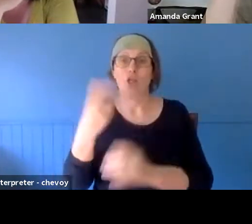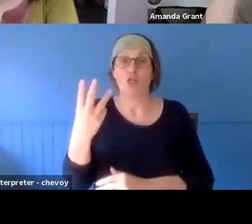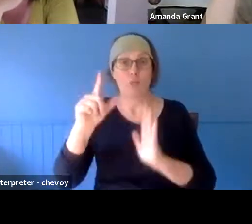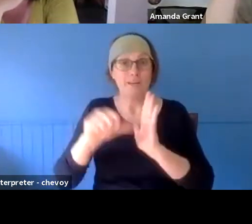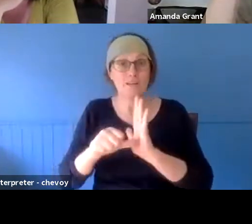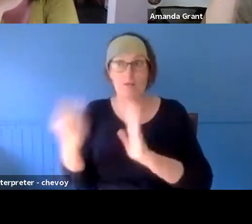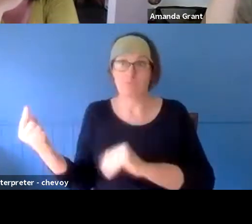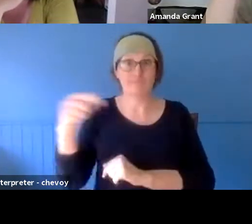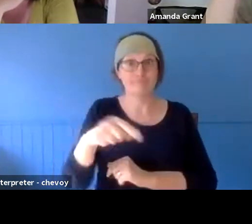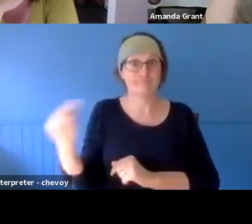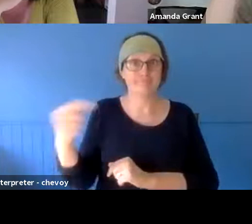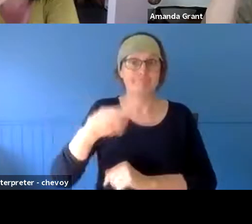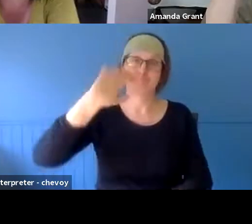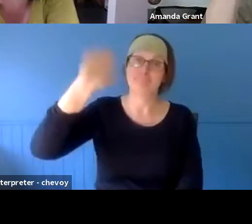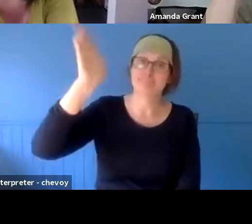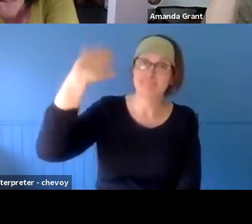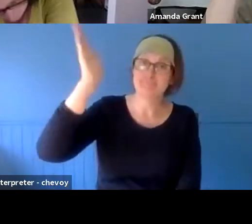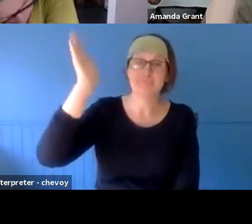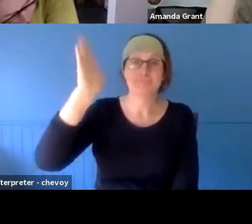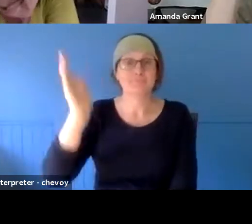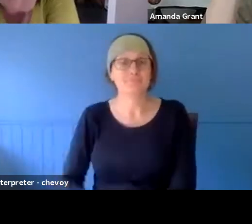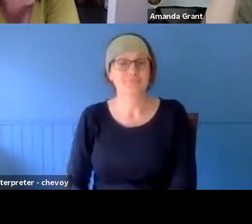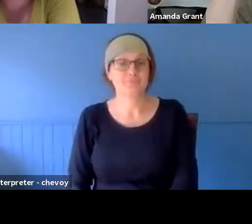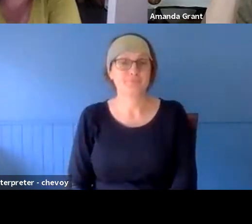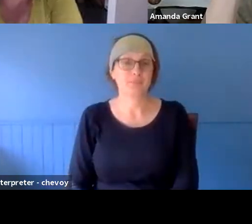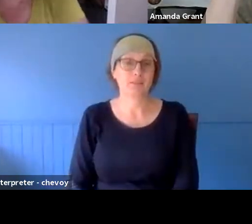the only building of the school that survived, the rest of it burnt down.